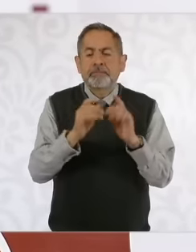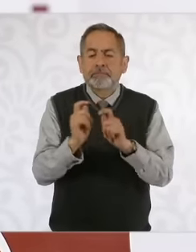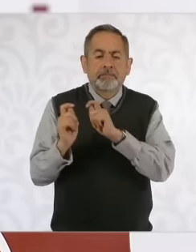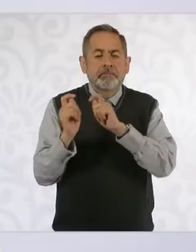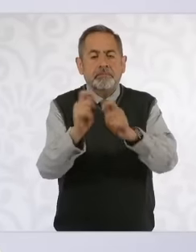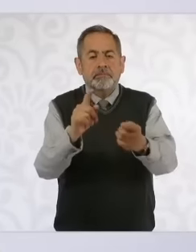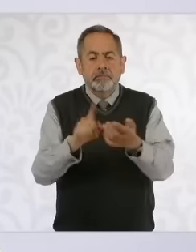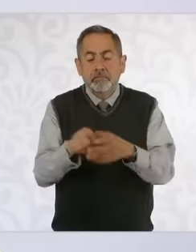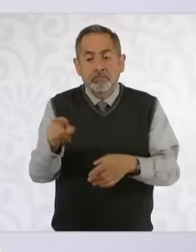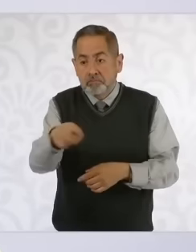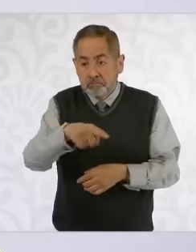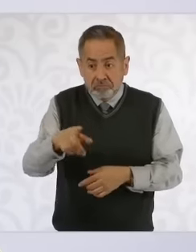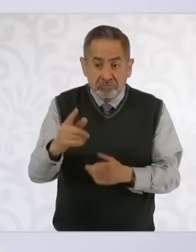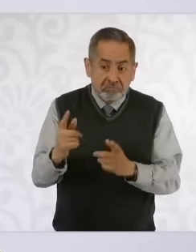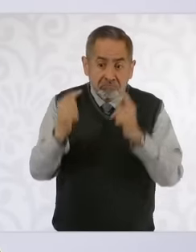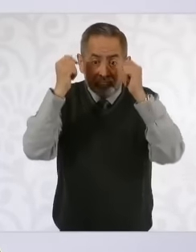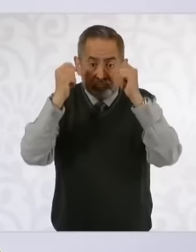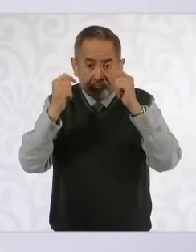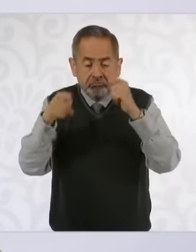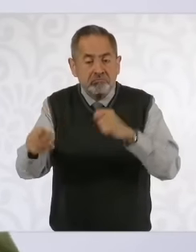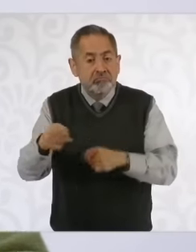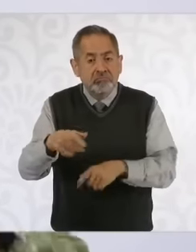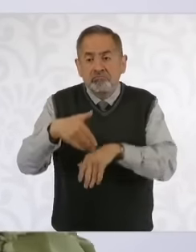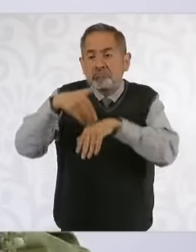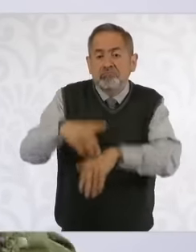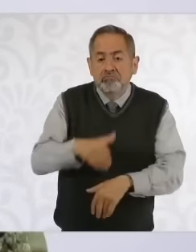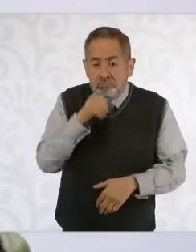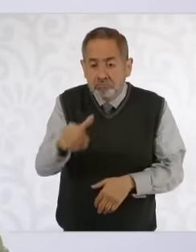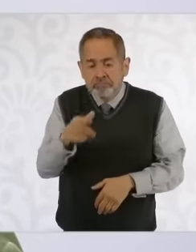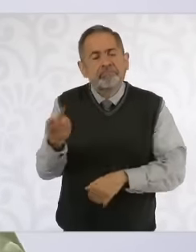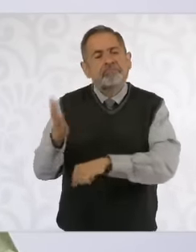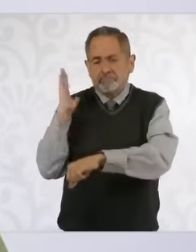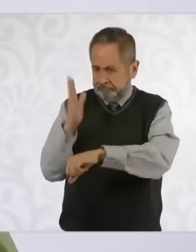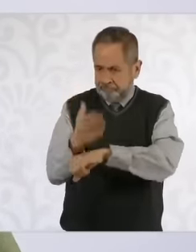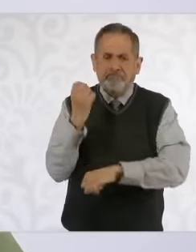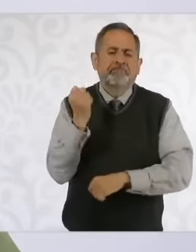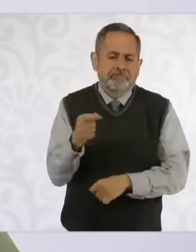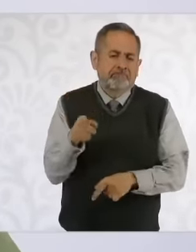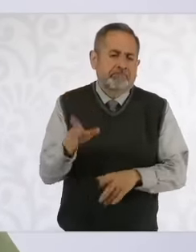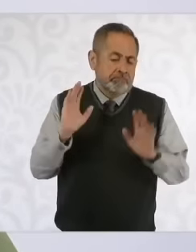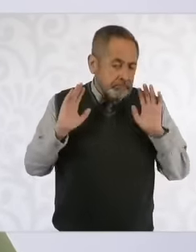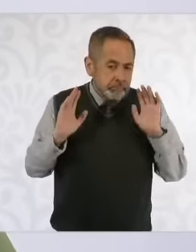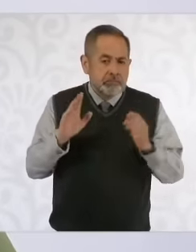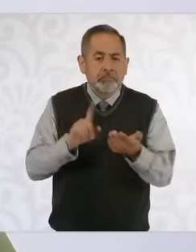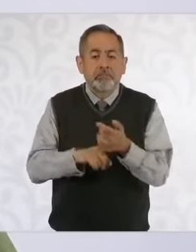disobedience which is a military crime and the and also the secretariat of national defense